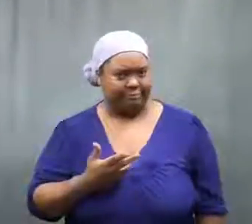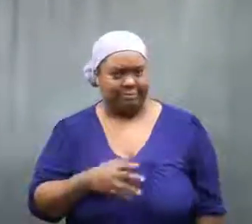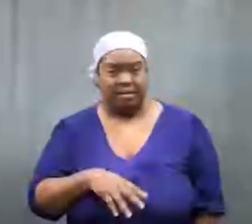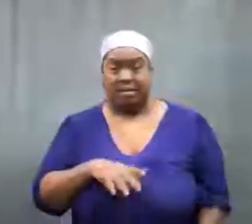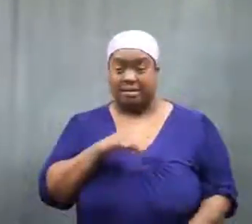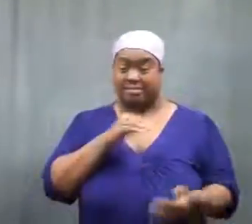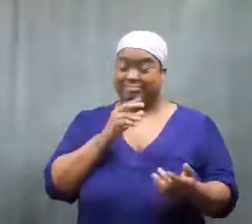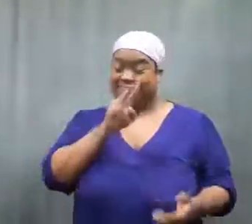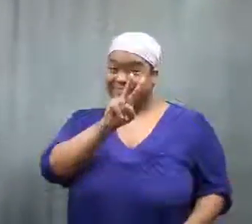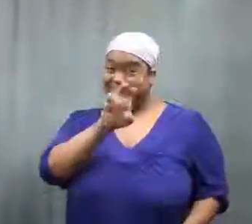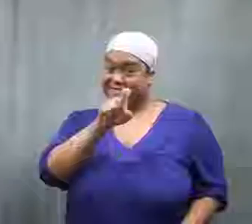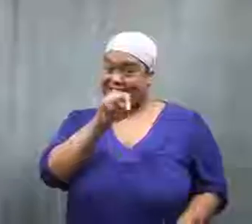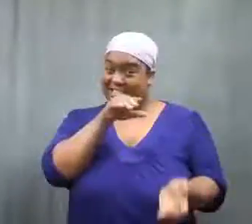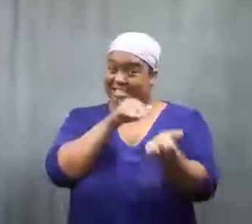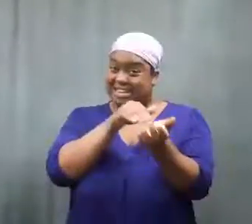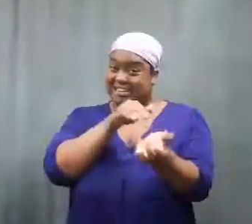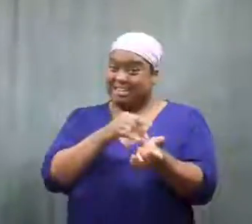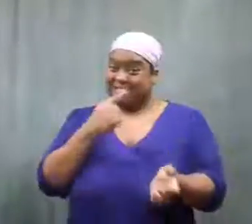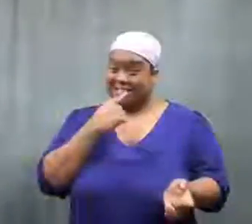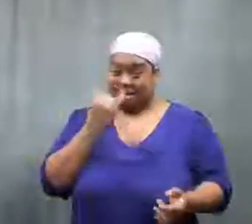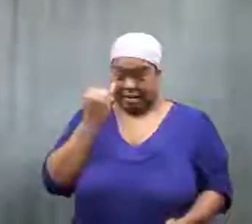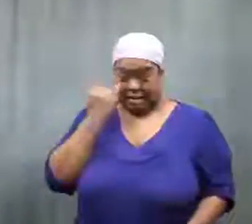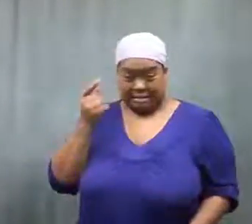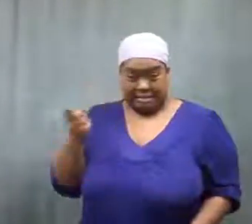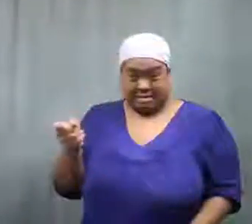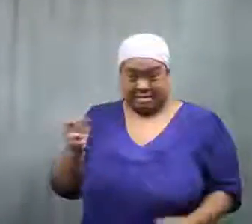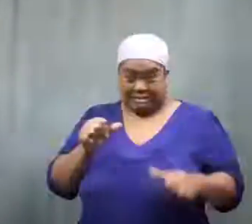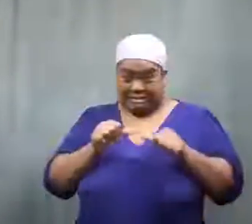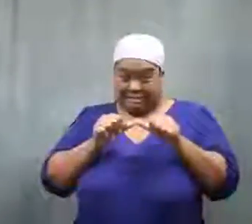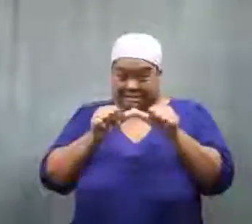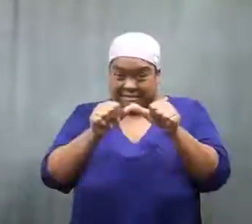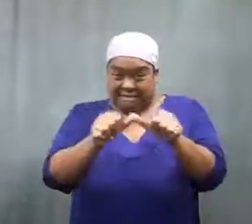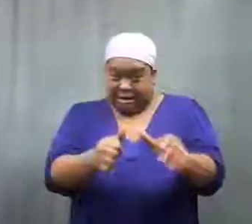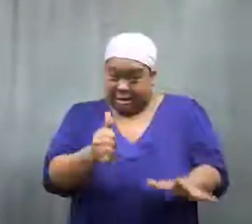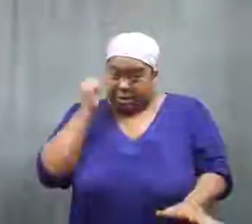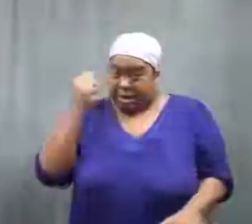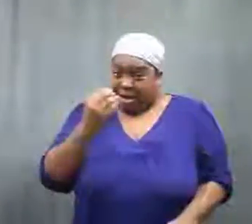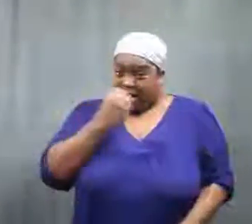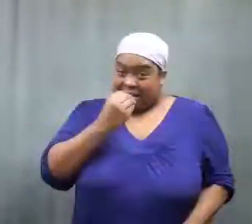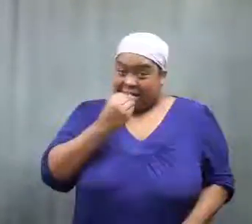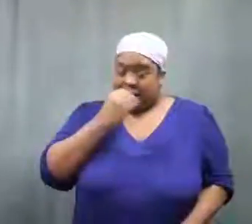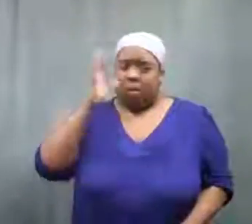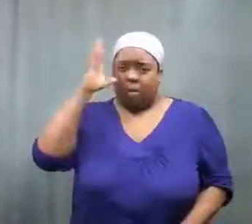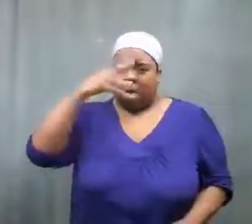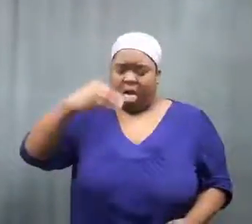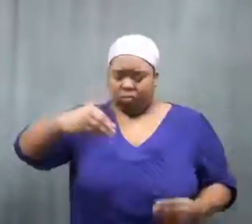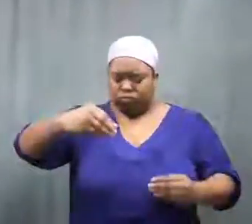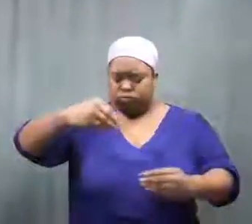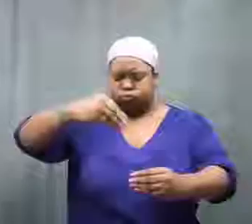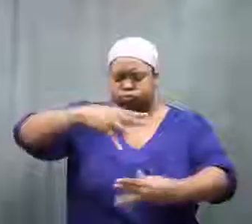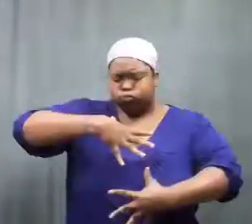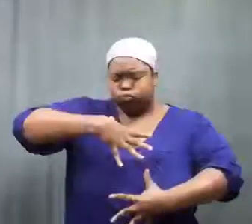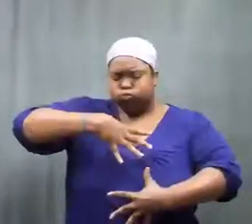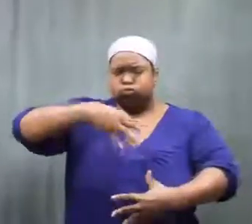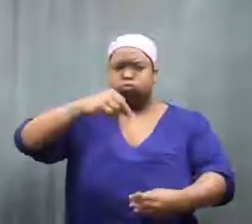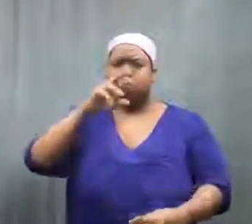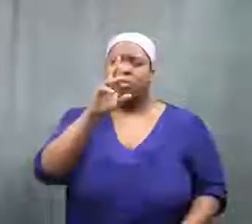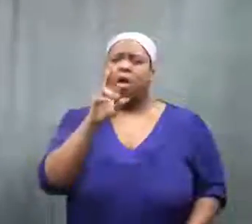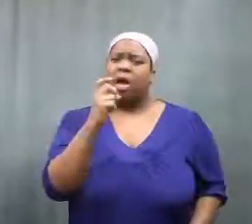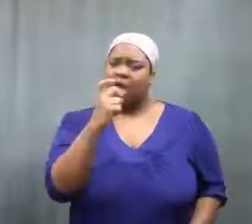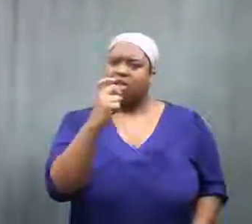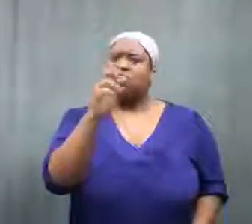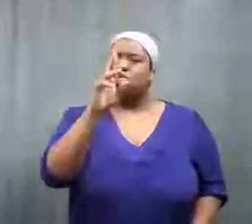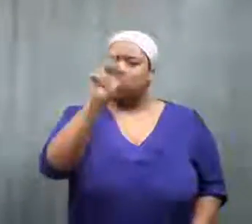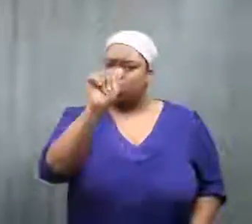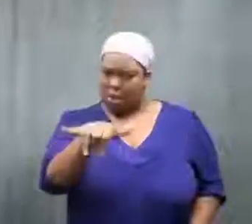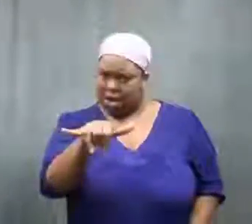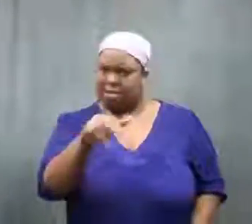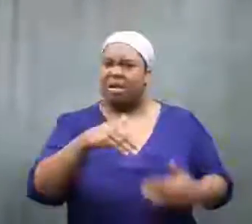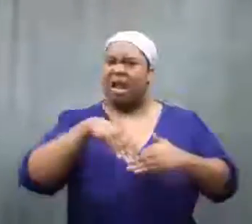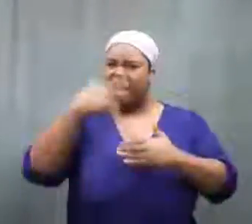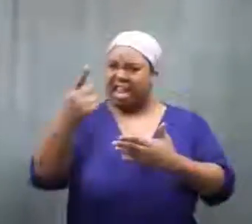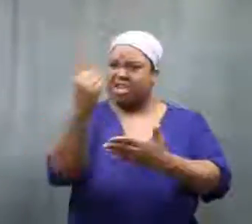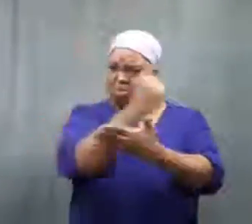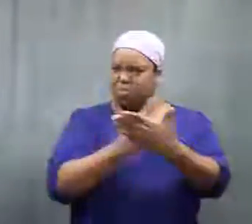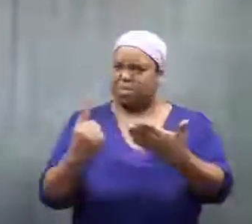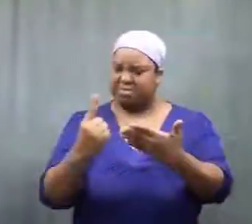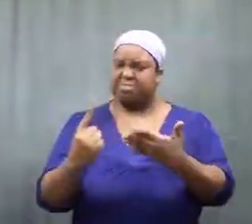The vet said if it still hasn't eaten by next week, they will do an x-ray.